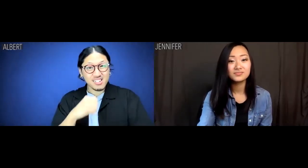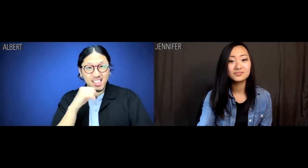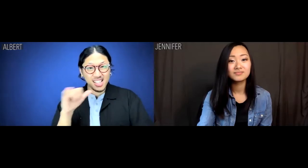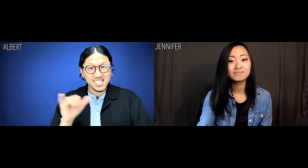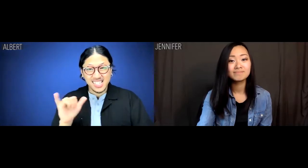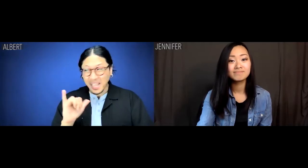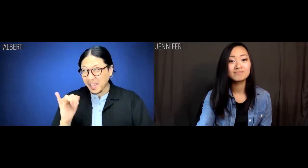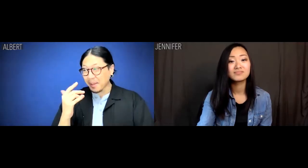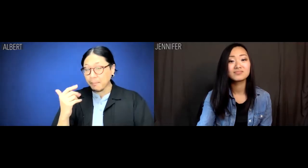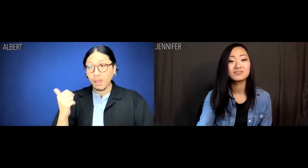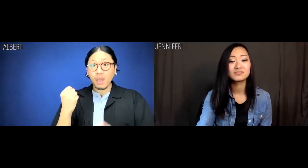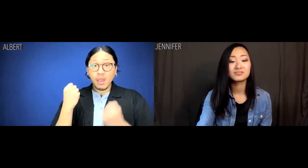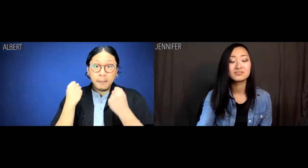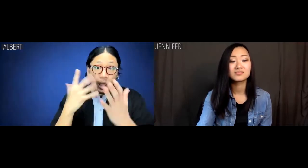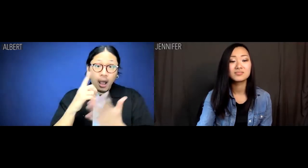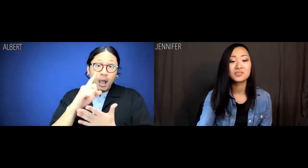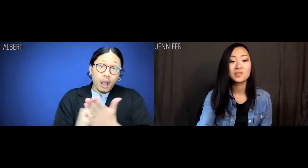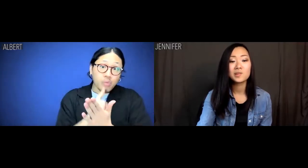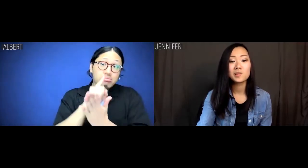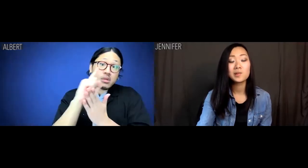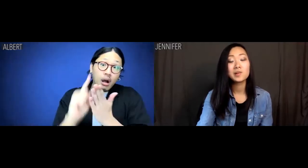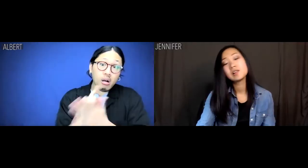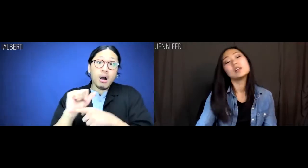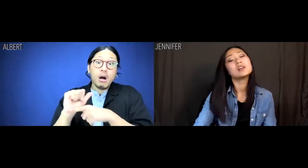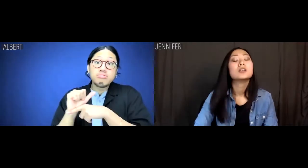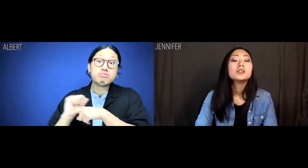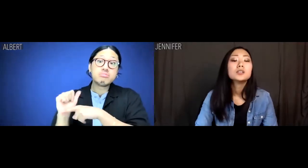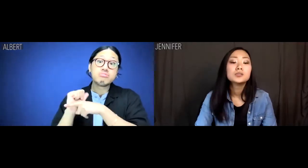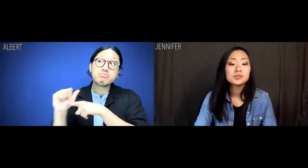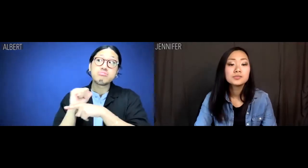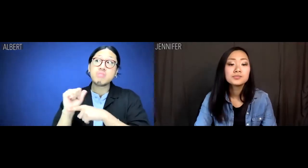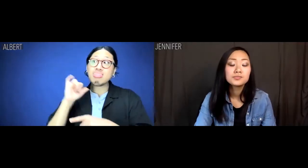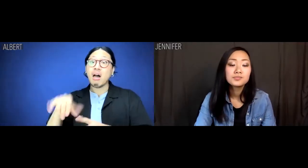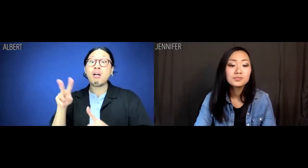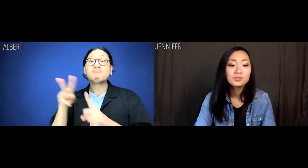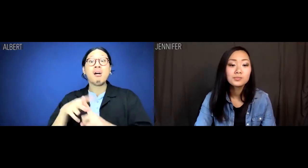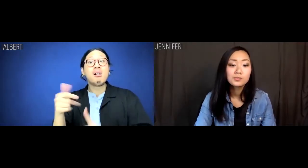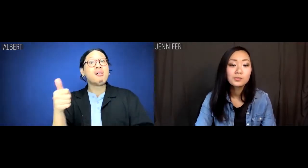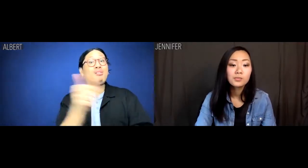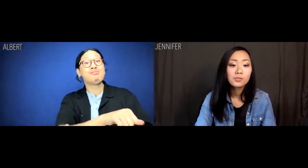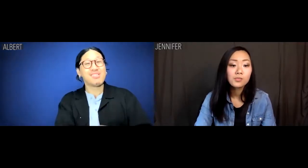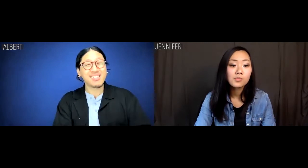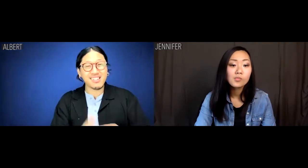It's not like those thousands of hours of practice have any practical value.